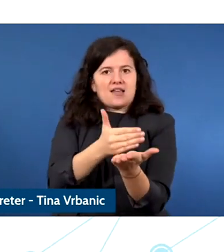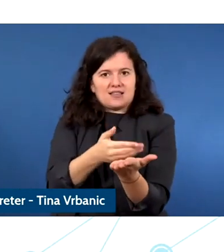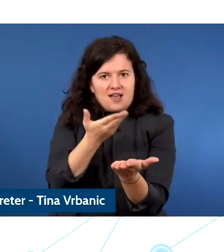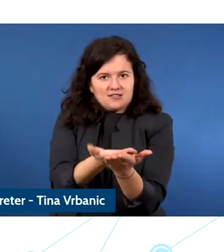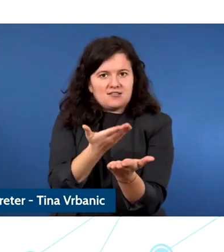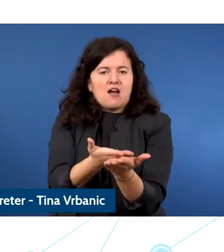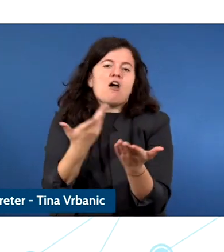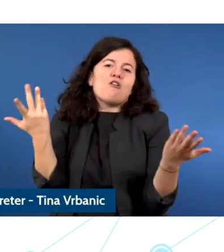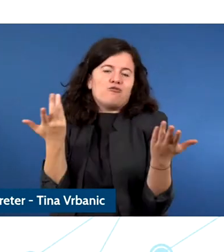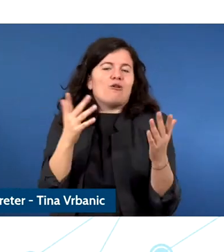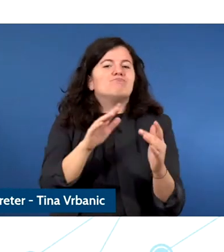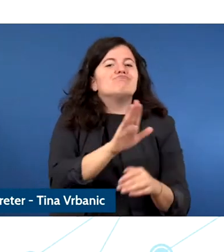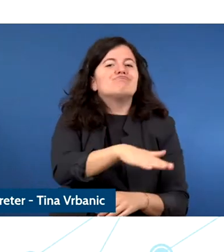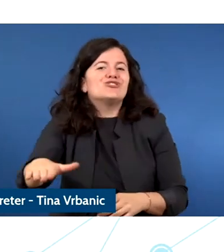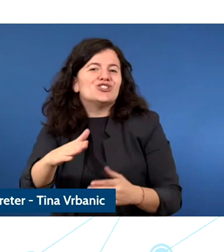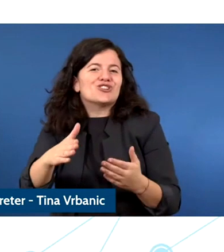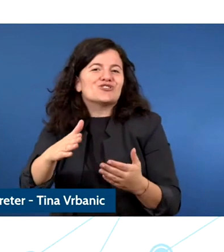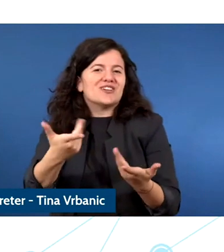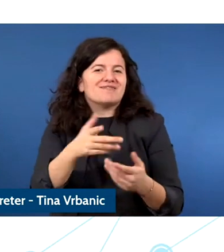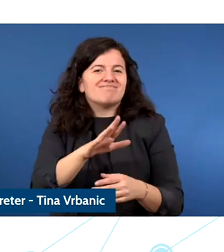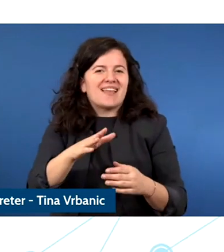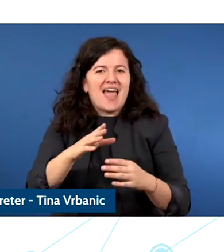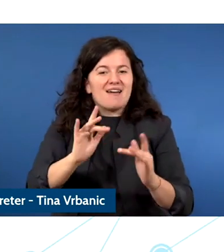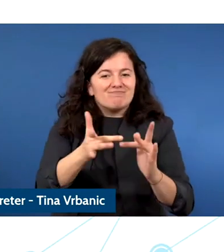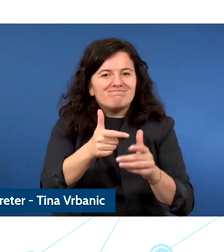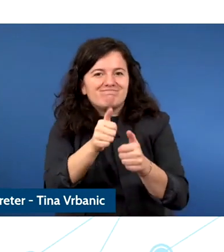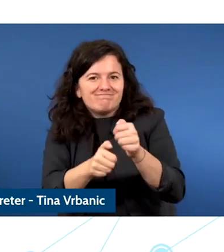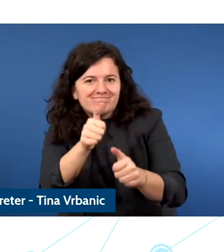right of the child in the digital environment or through the digital